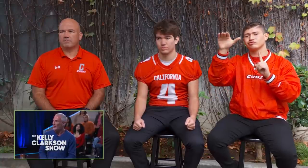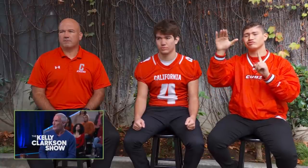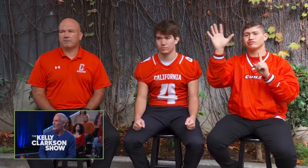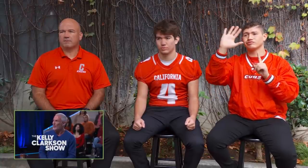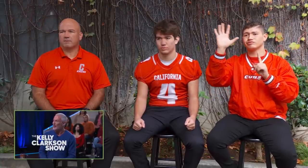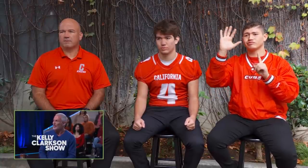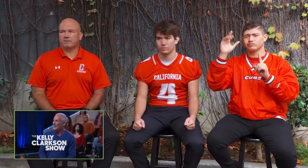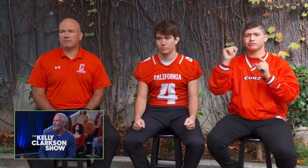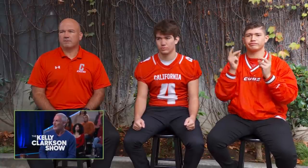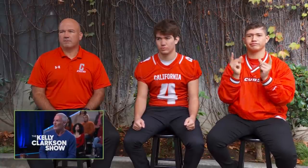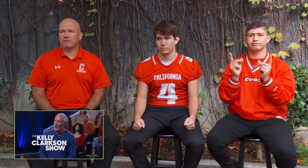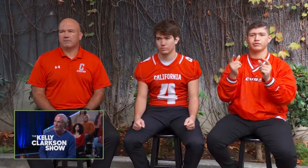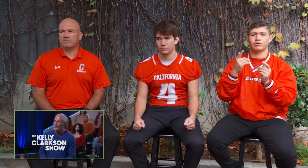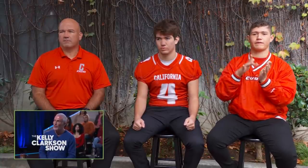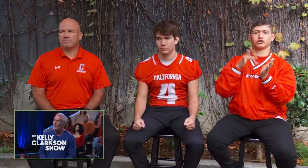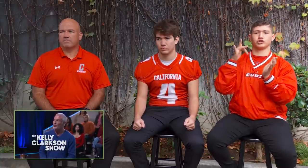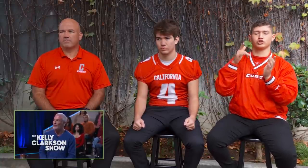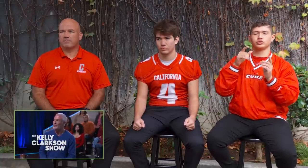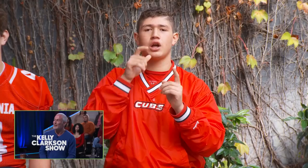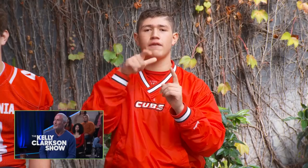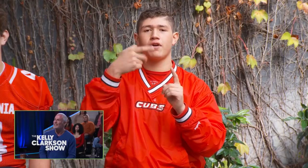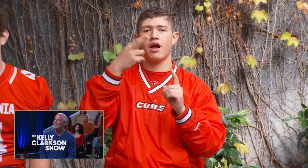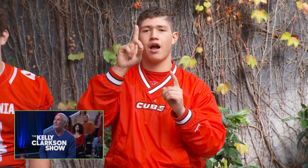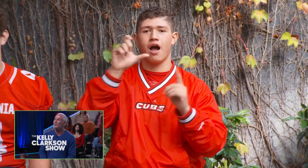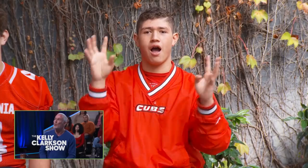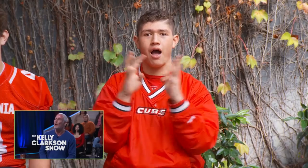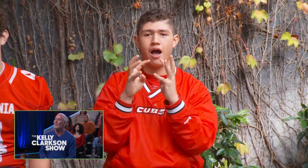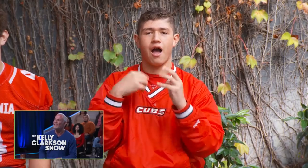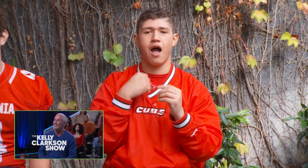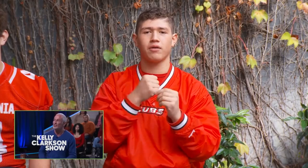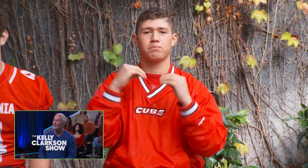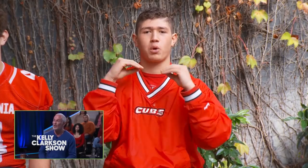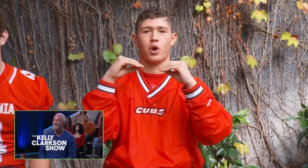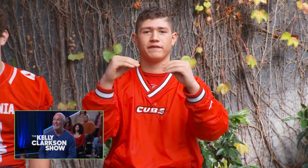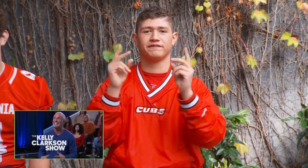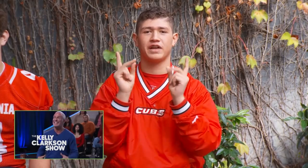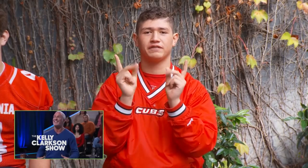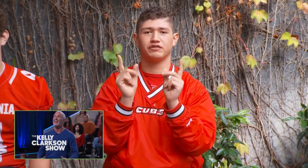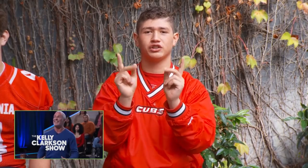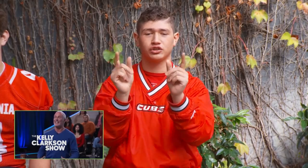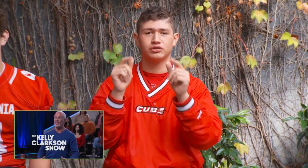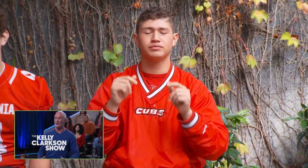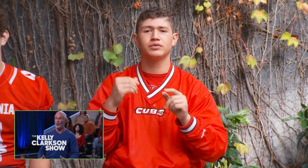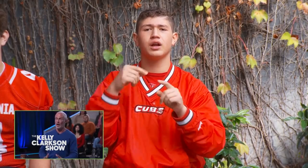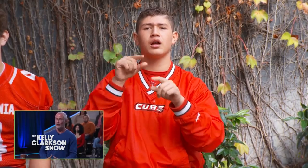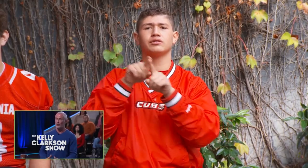the quarterback can even wave to the coach. It makes things more advantageous to us. Instead of having to get into a huddle,